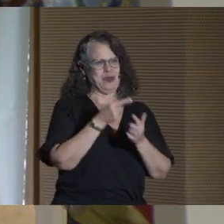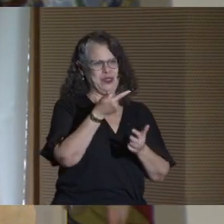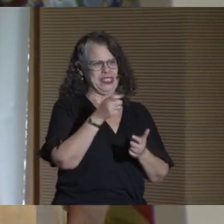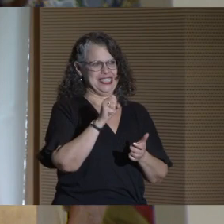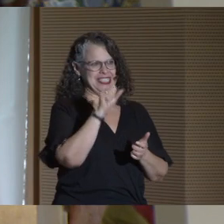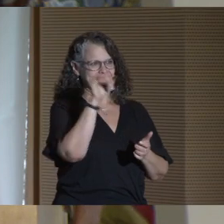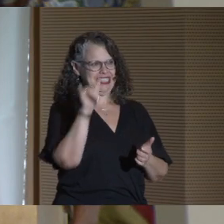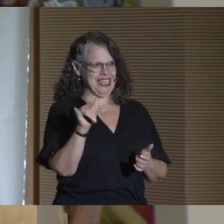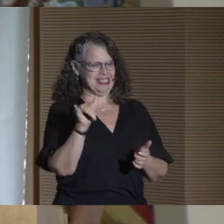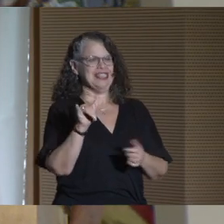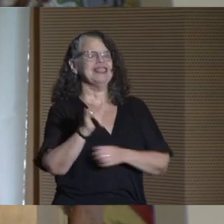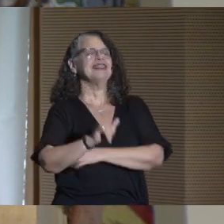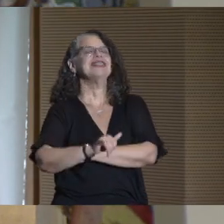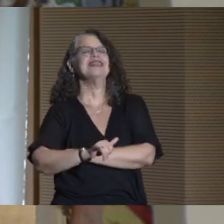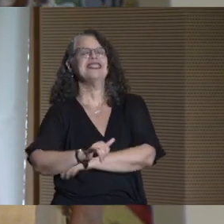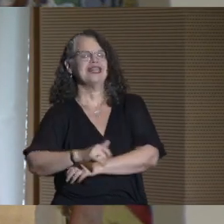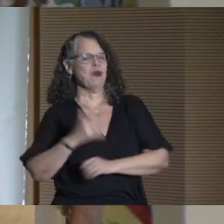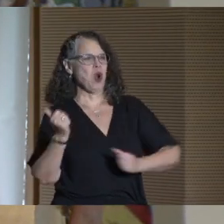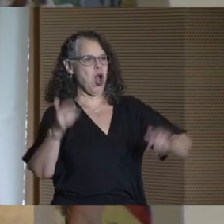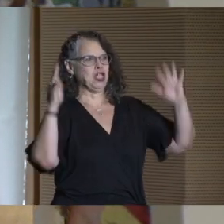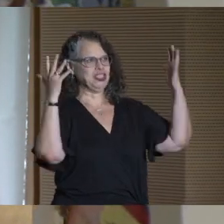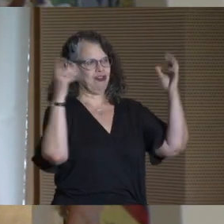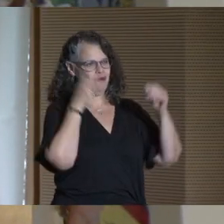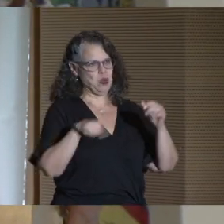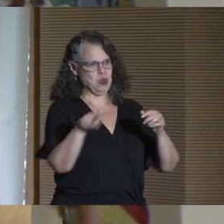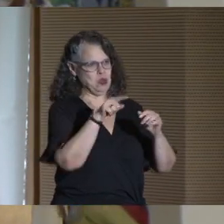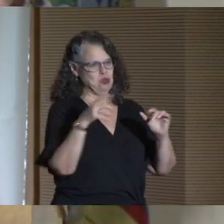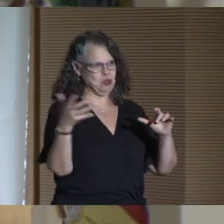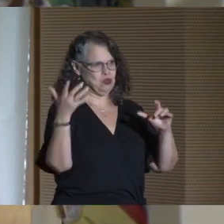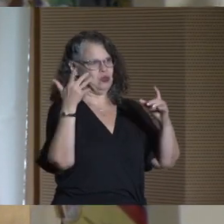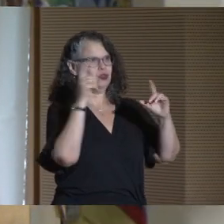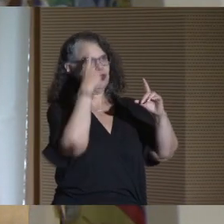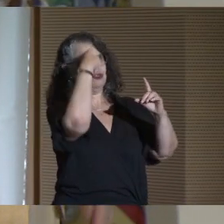and we're all cheering for you to achieve your dreams.